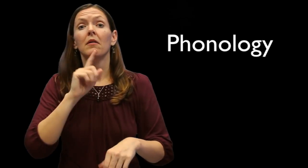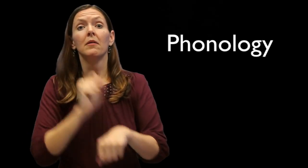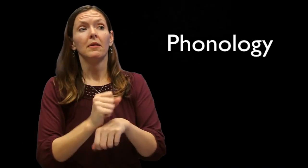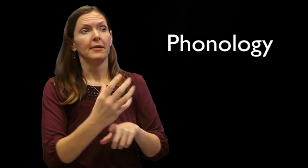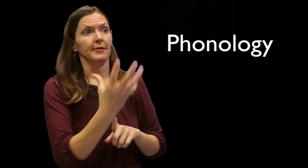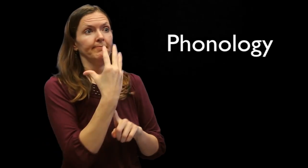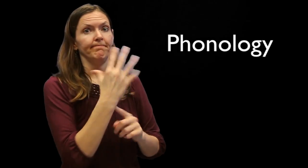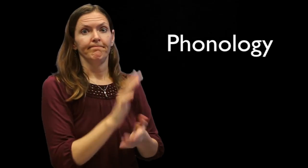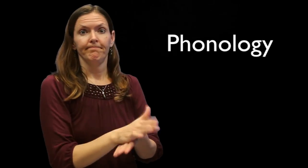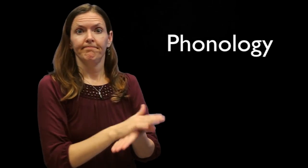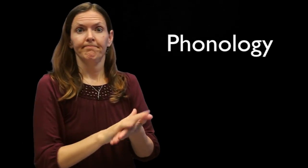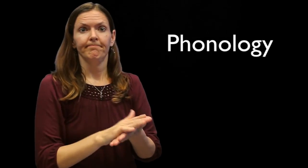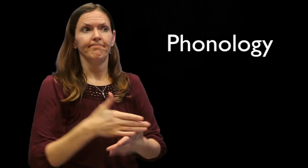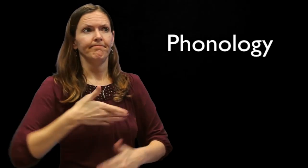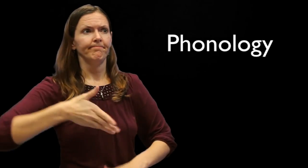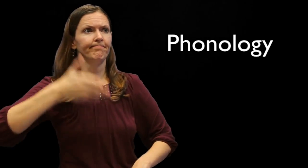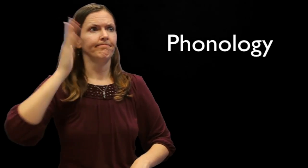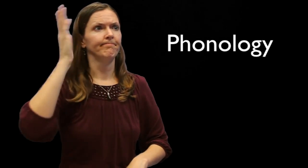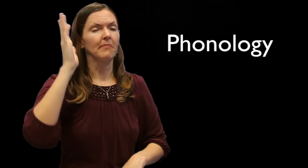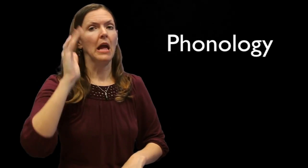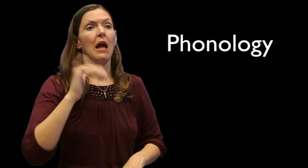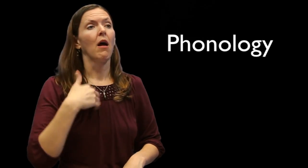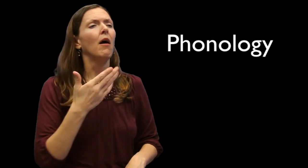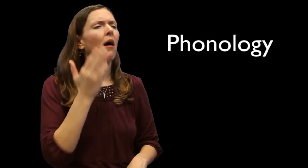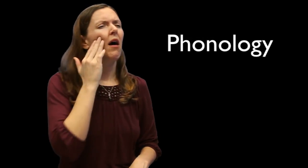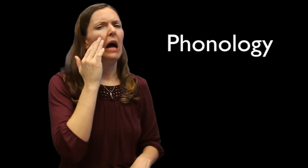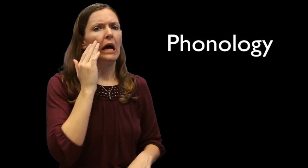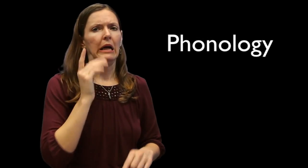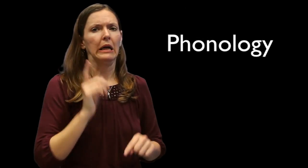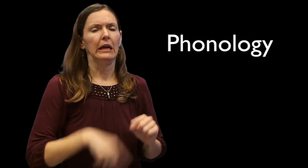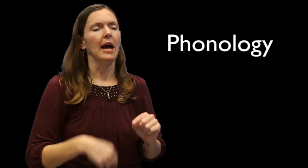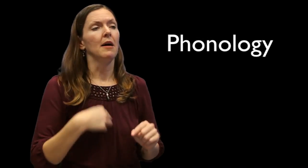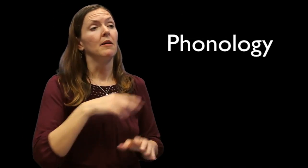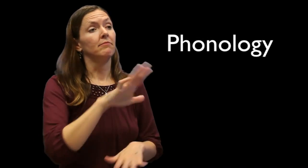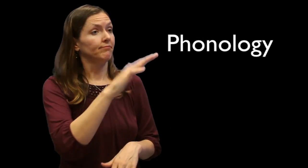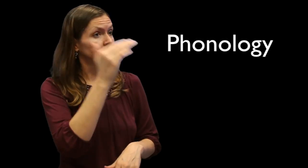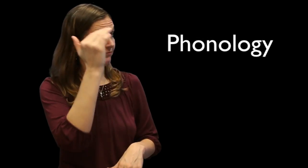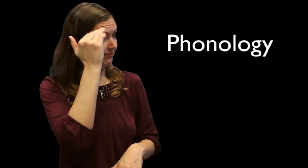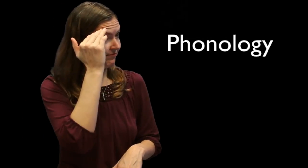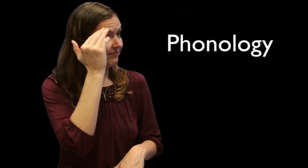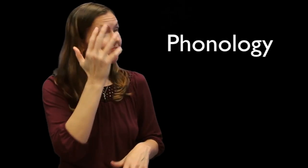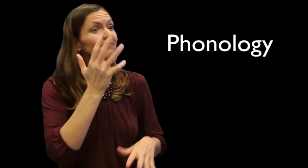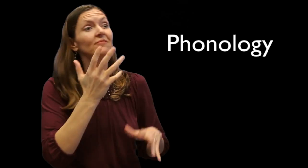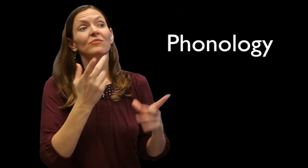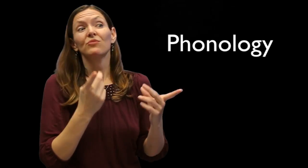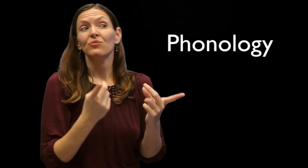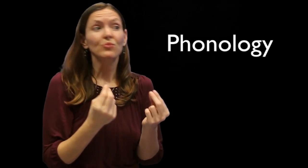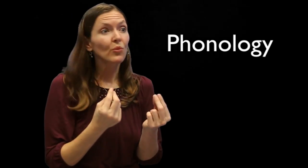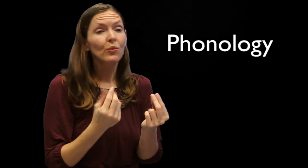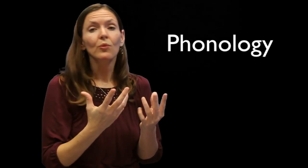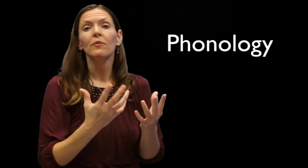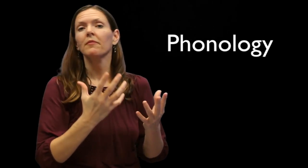However, when putting yourself in front of a video camera to record yourself for a formal publication the casual-KNOW may not be acceptable. Instead, the formal-KNOW may be more appropriate.